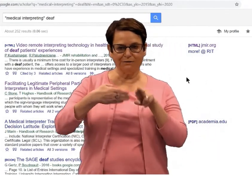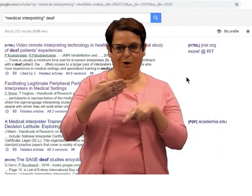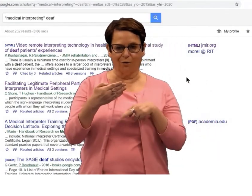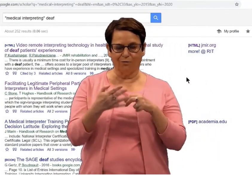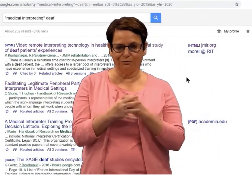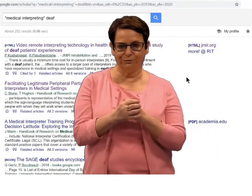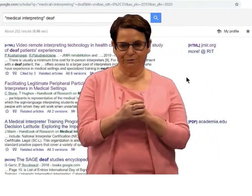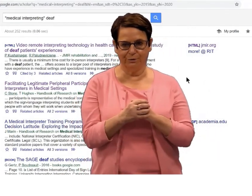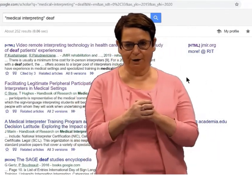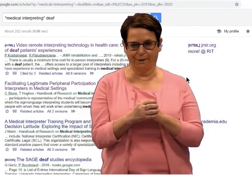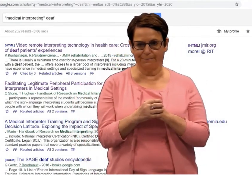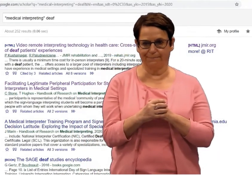We have some results.